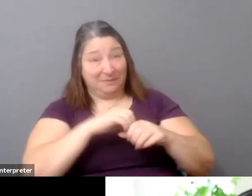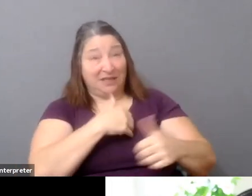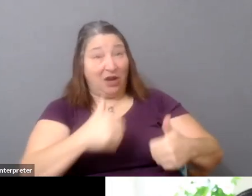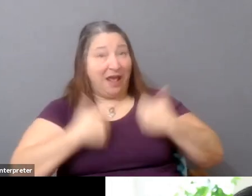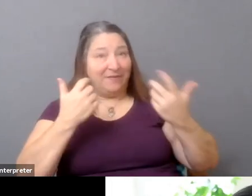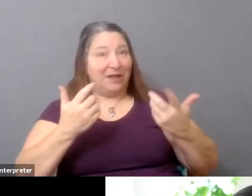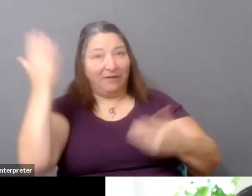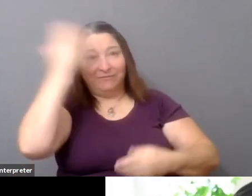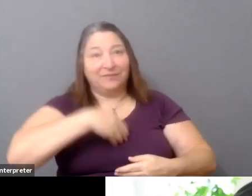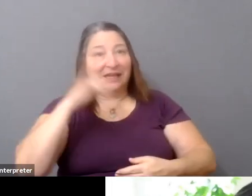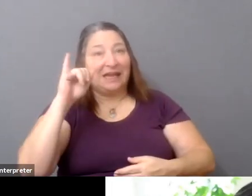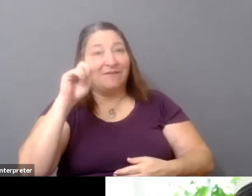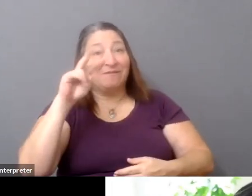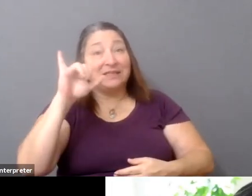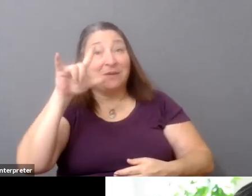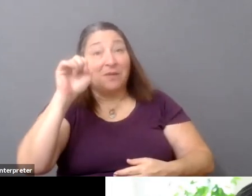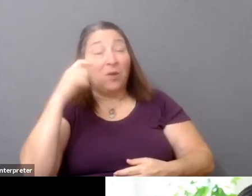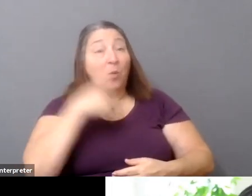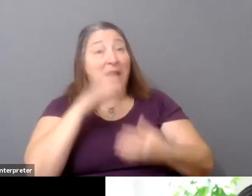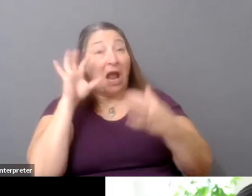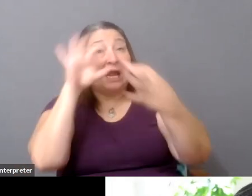Like, we're connected because we've had a common experience,